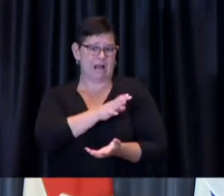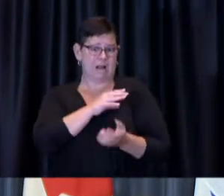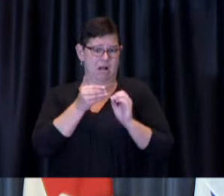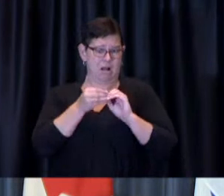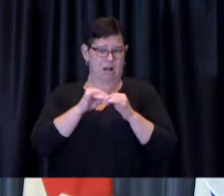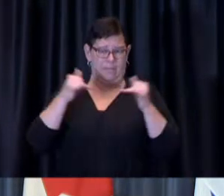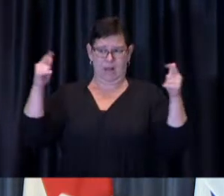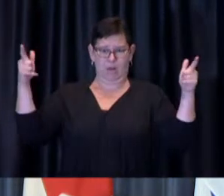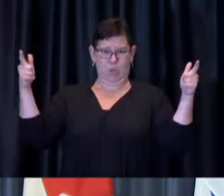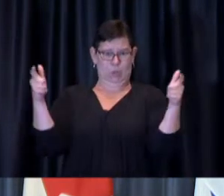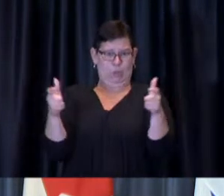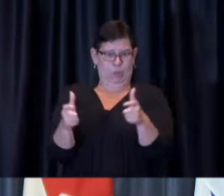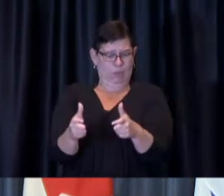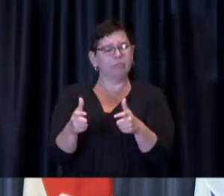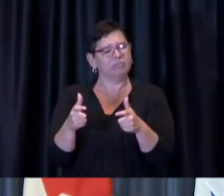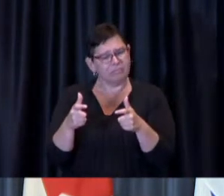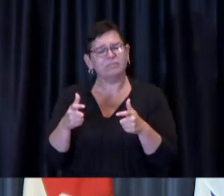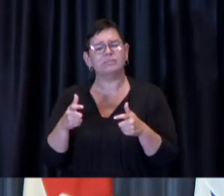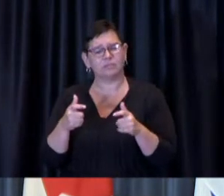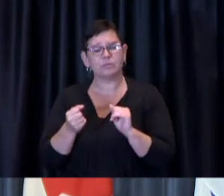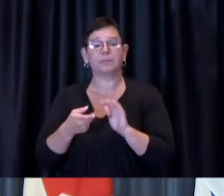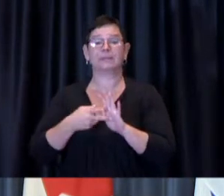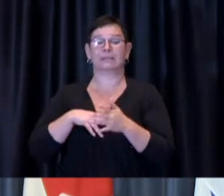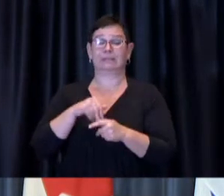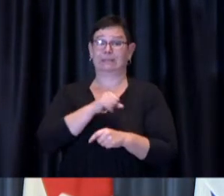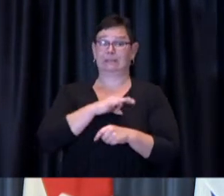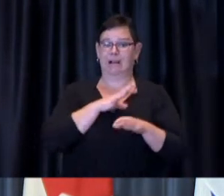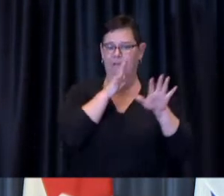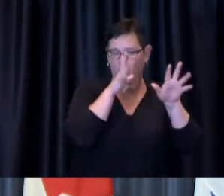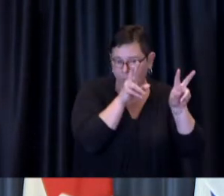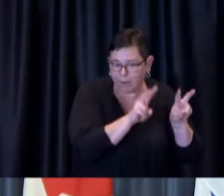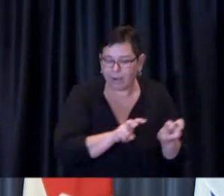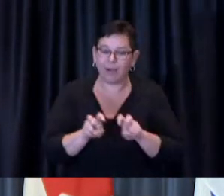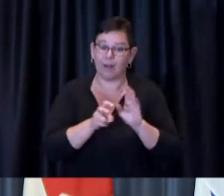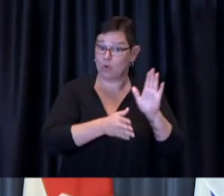shifting of hundreds of staff from some of our City-run immunization vaccine clinics,